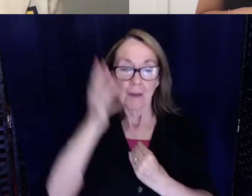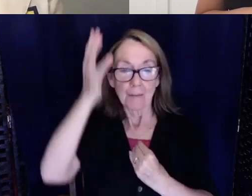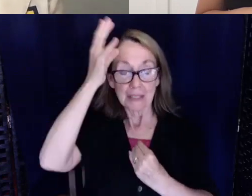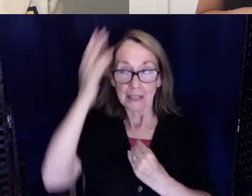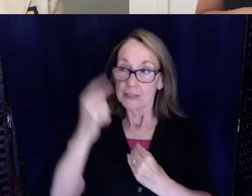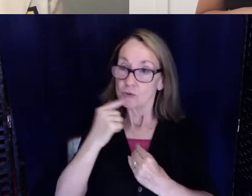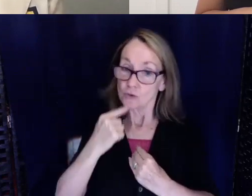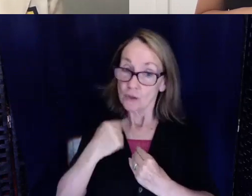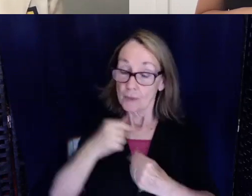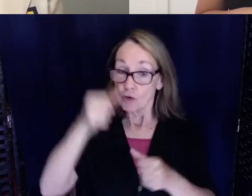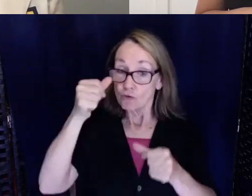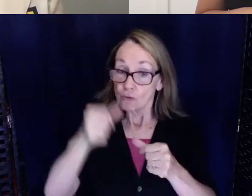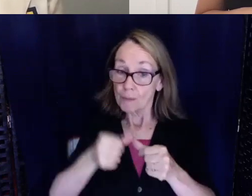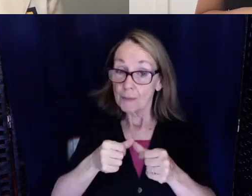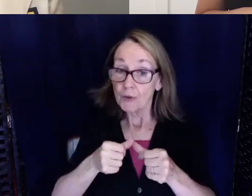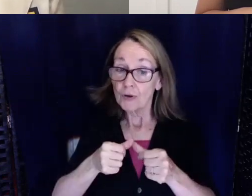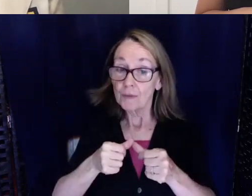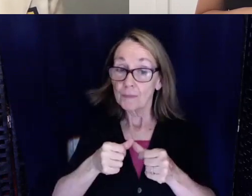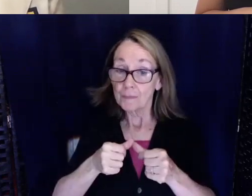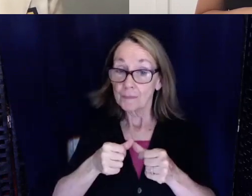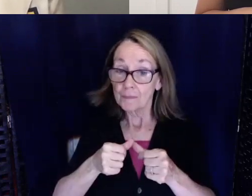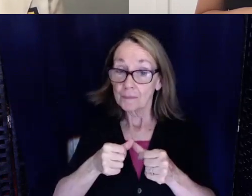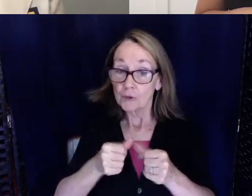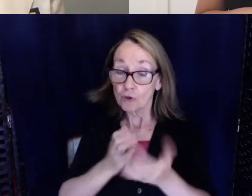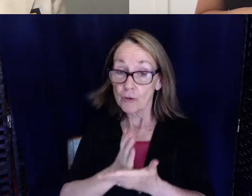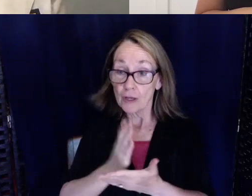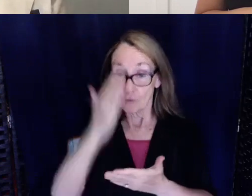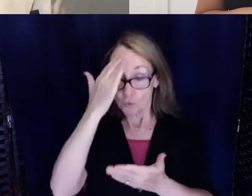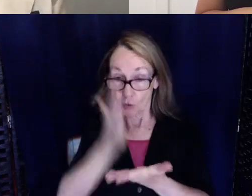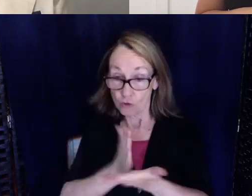remember it today. If you know what your rights are you can fight for what you want.